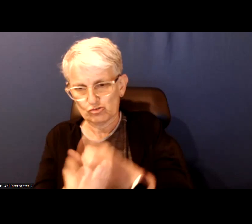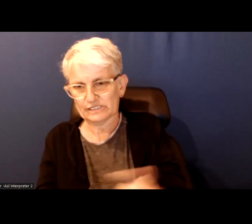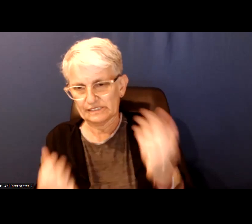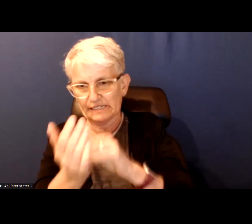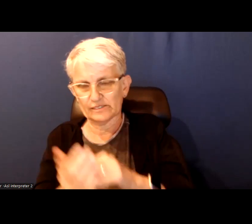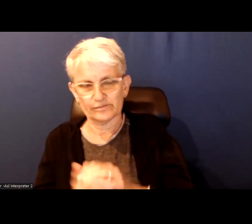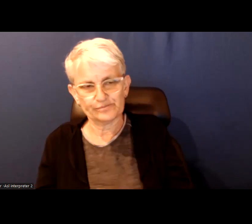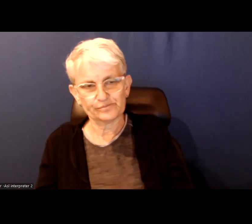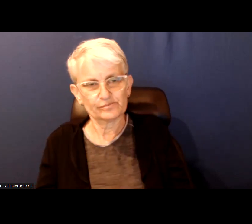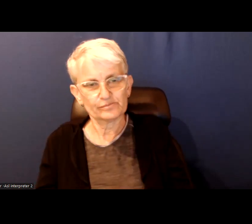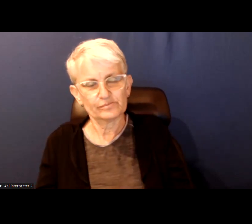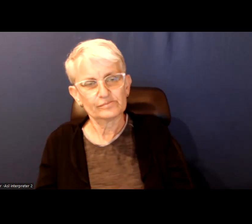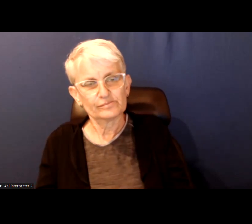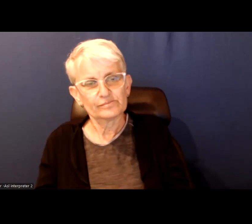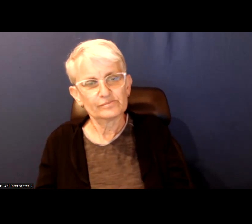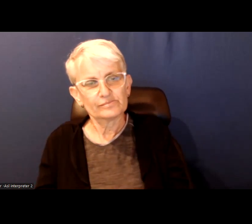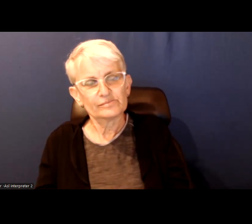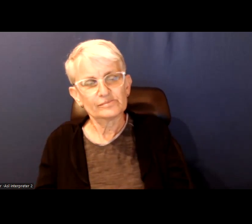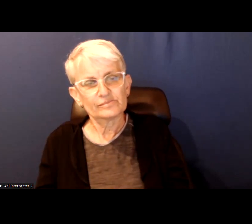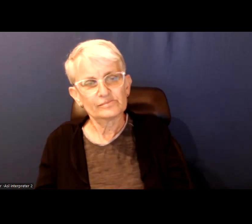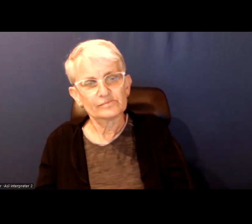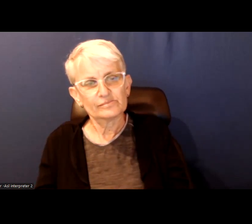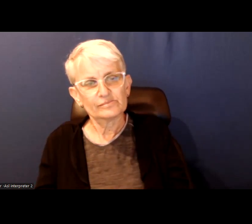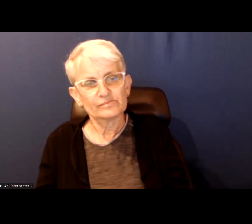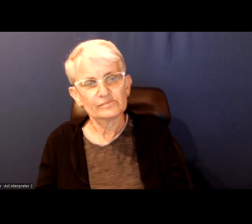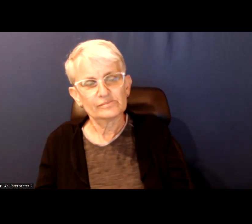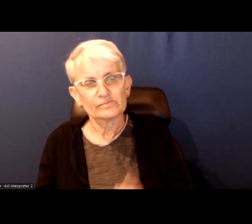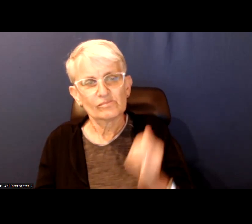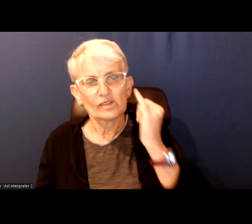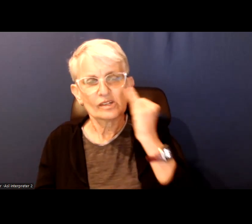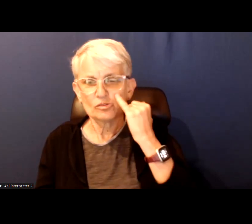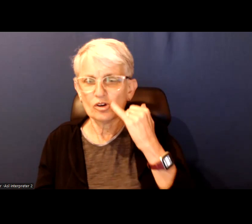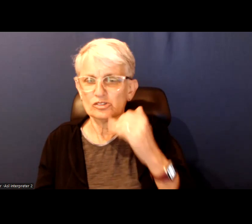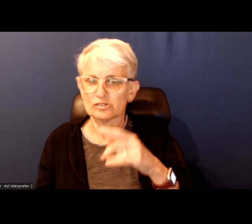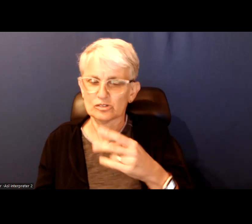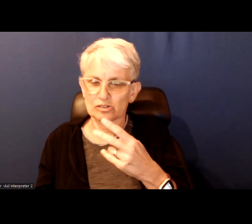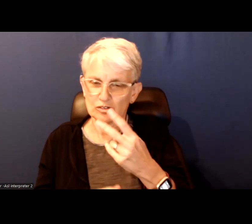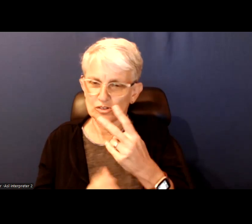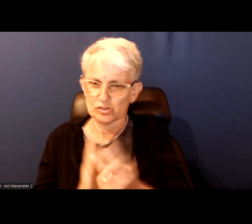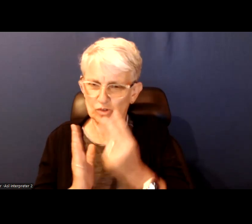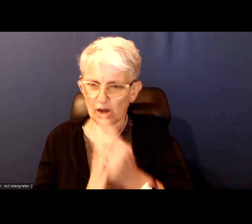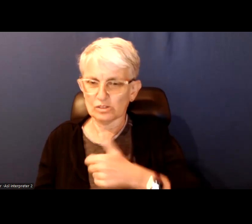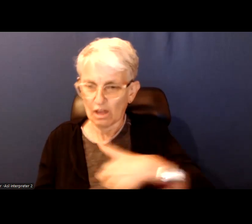If you are commuting two hours each way or like an hour and and a half each way to get